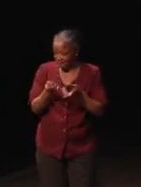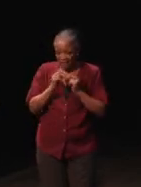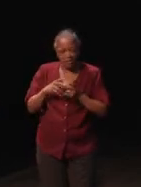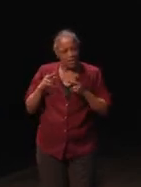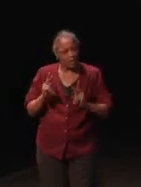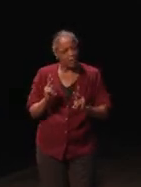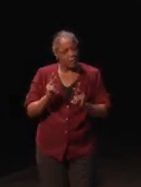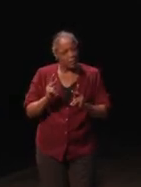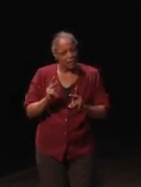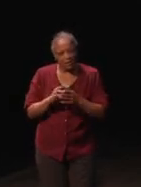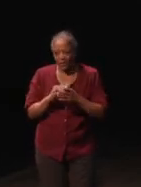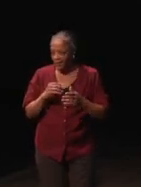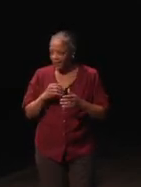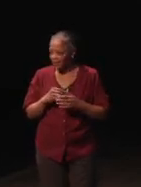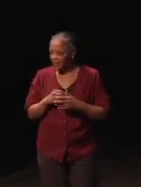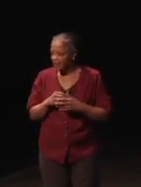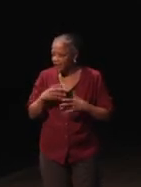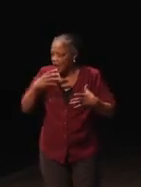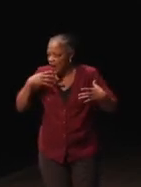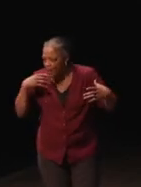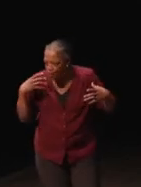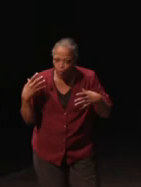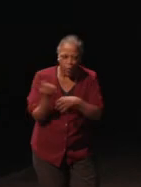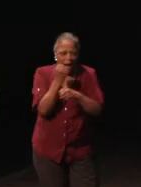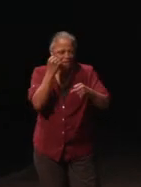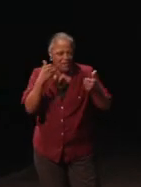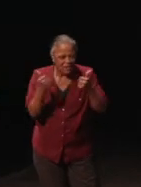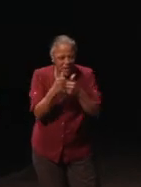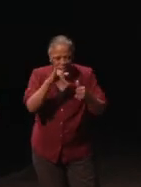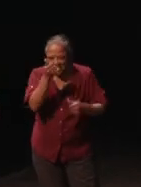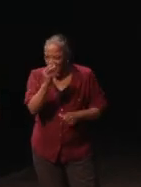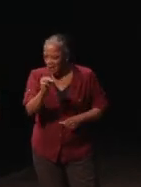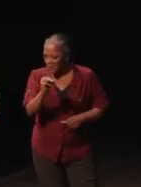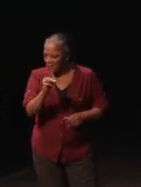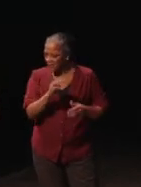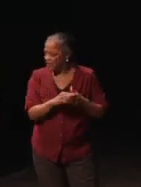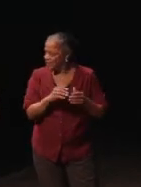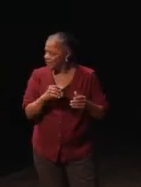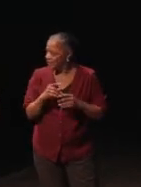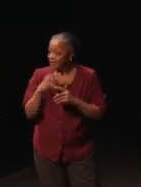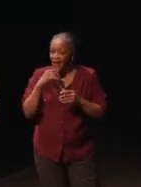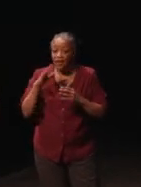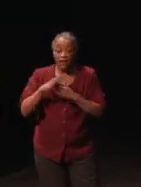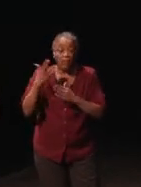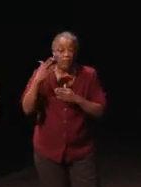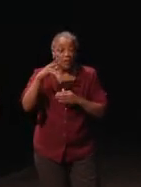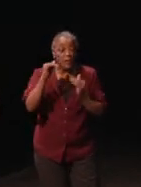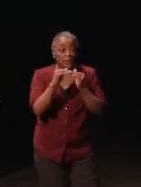I actually won by a landslide. They put the top three pure vote, but I've since been told that it got about